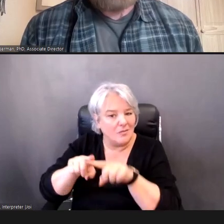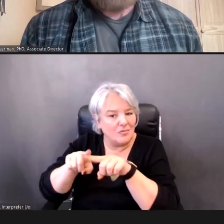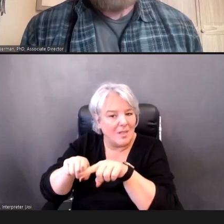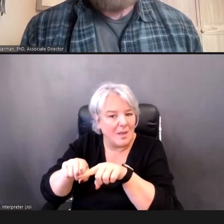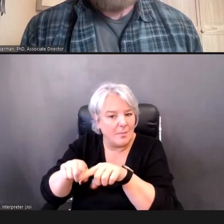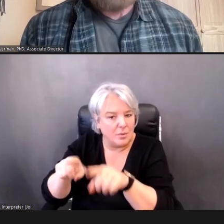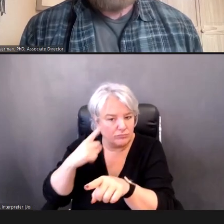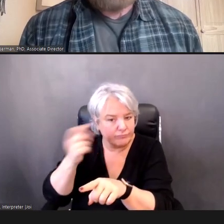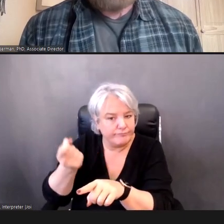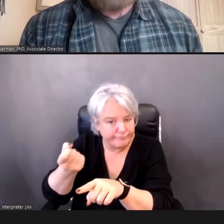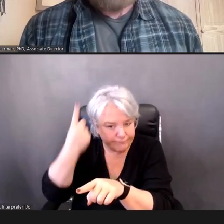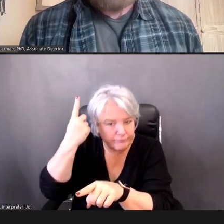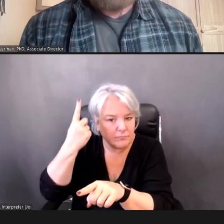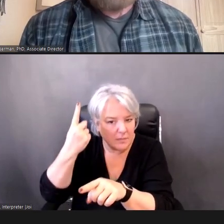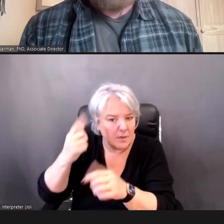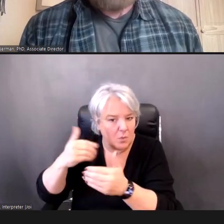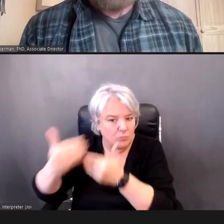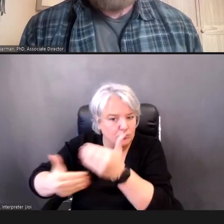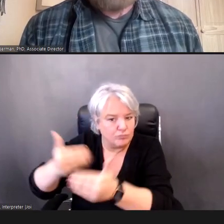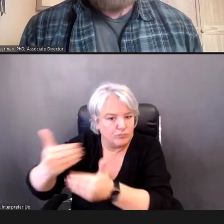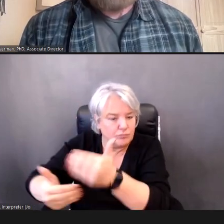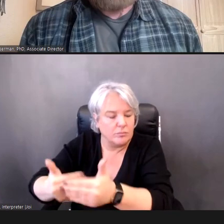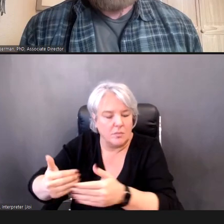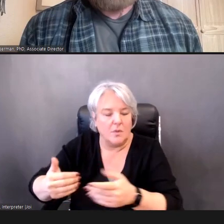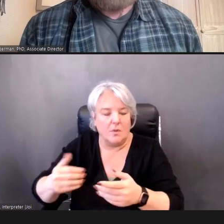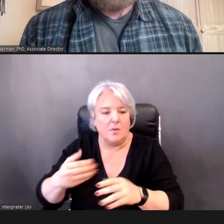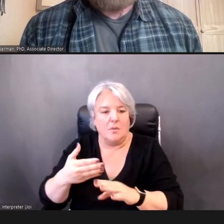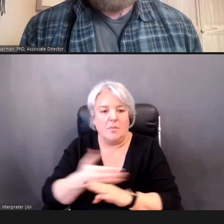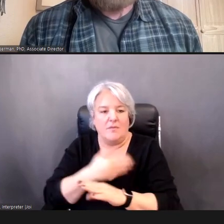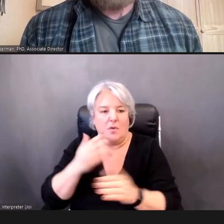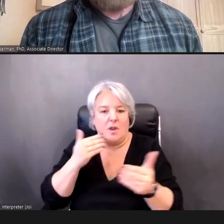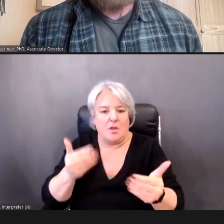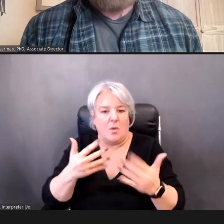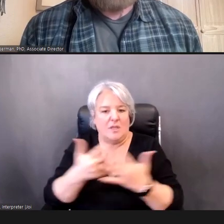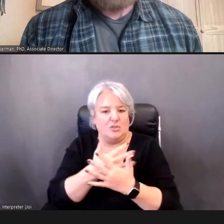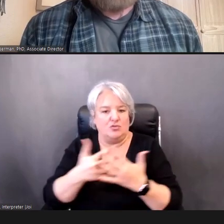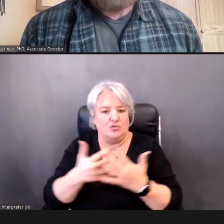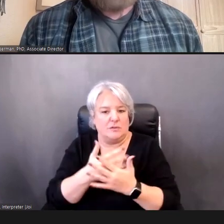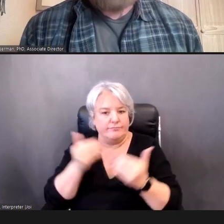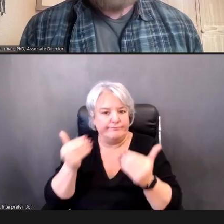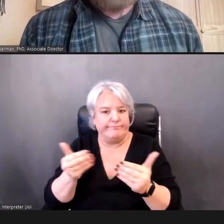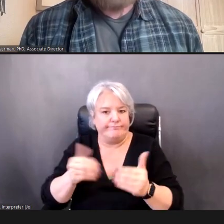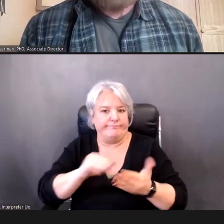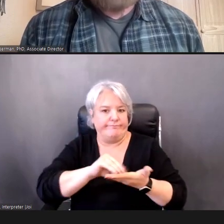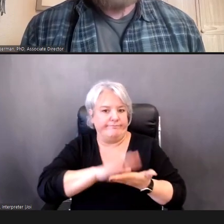officially do the screening, and try to get those results that we want to get. DR.